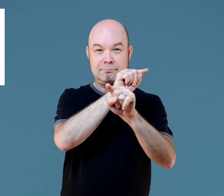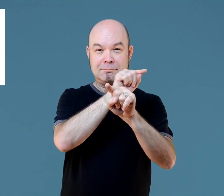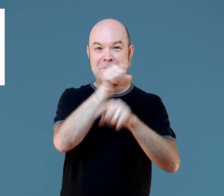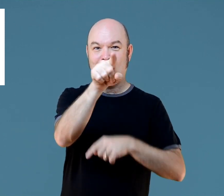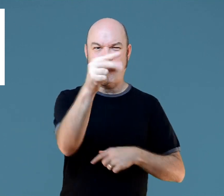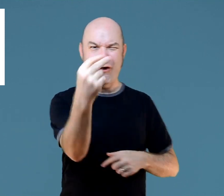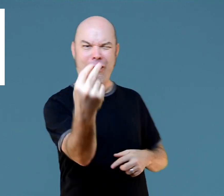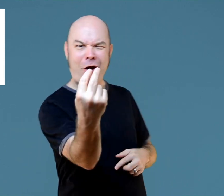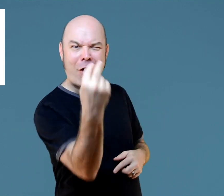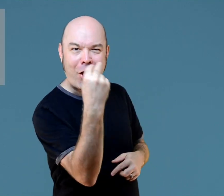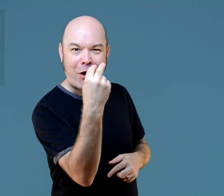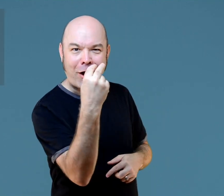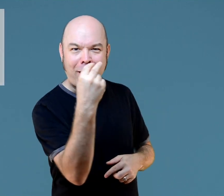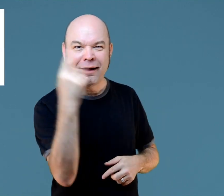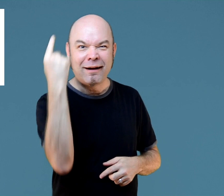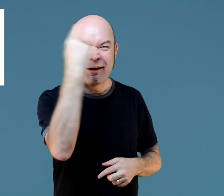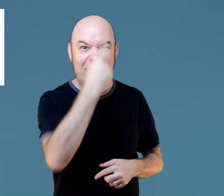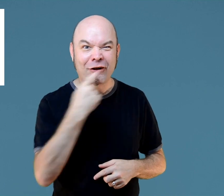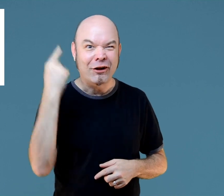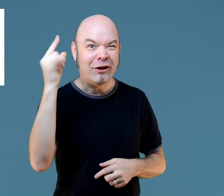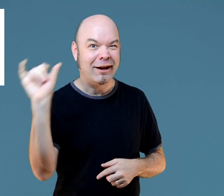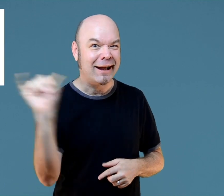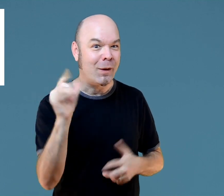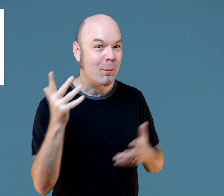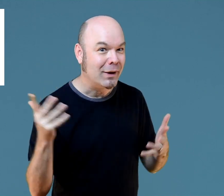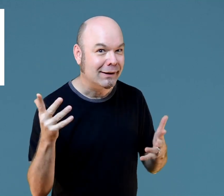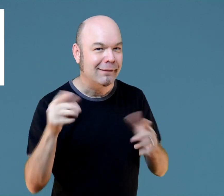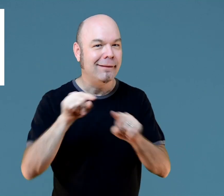Now when you looked at that you saw this shape.